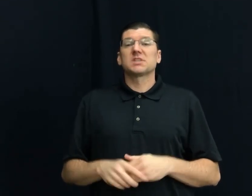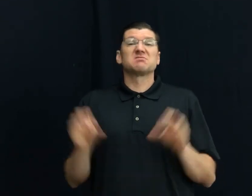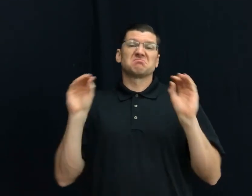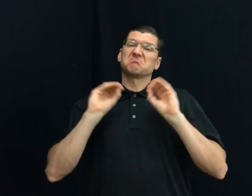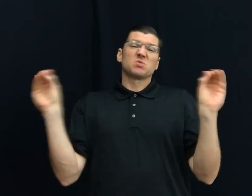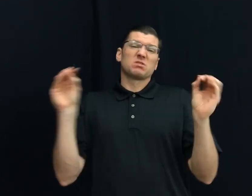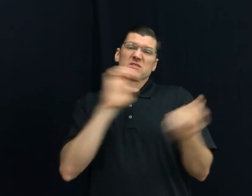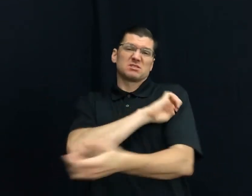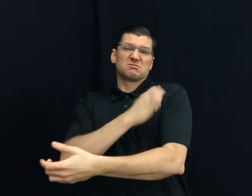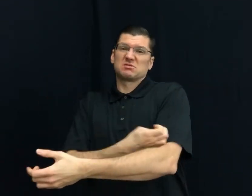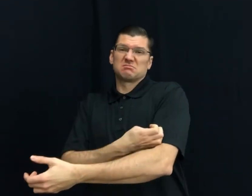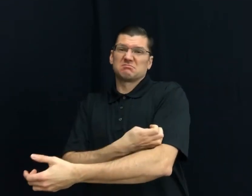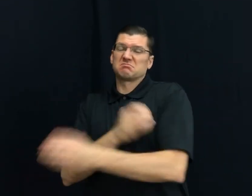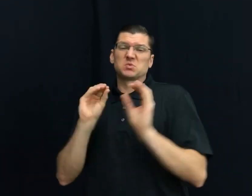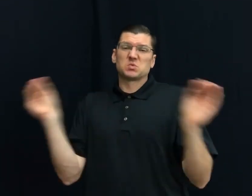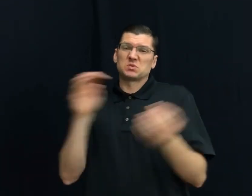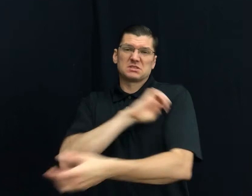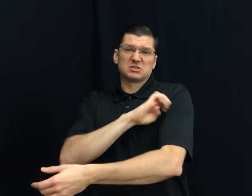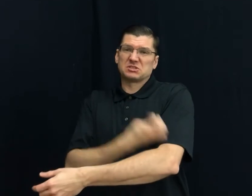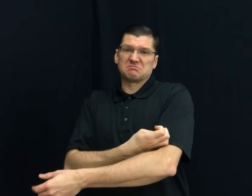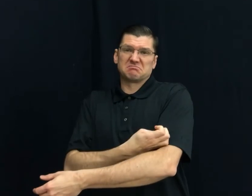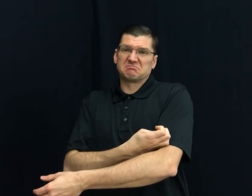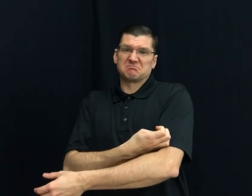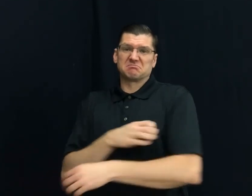53) NO ENERGY